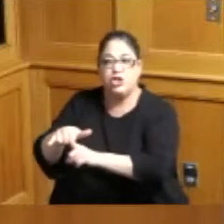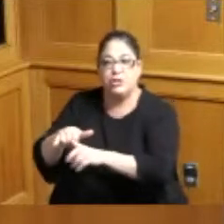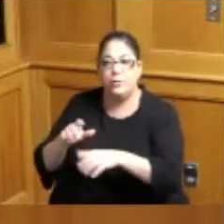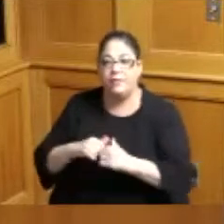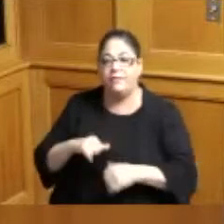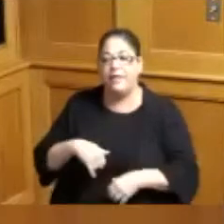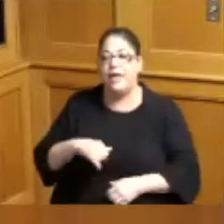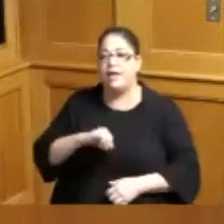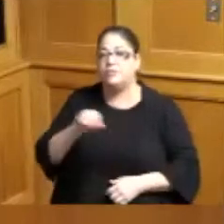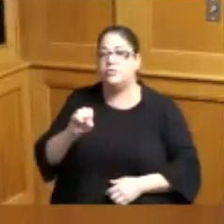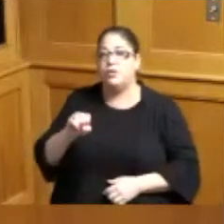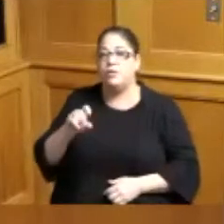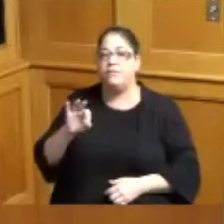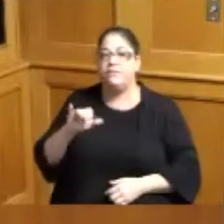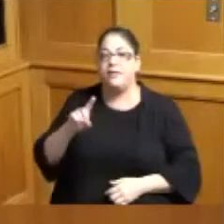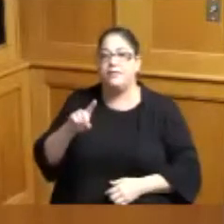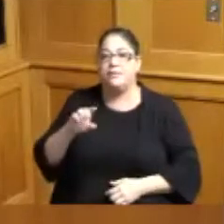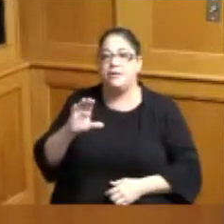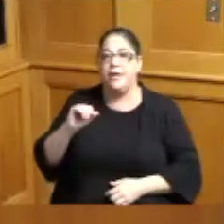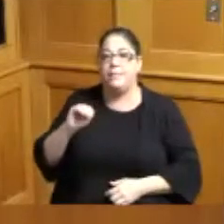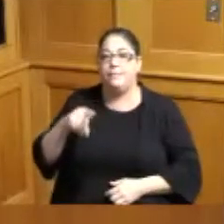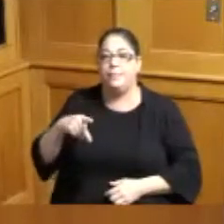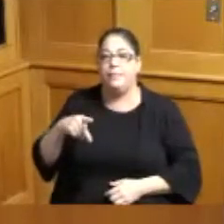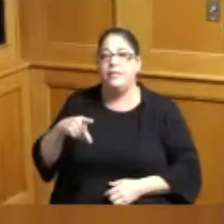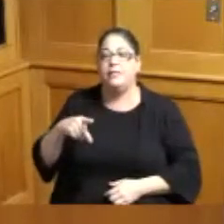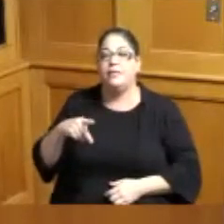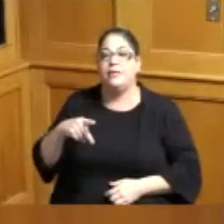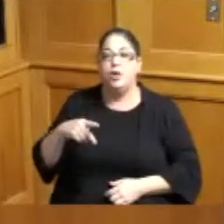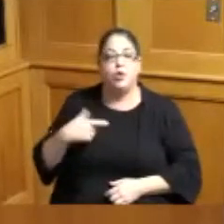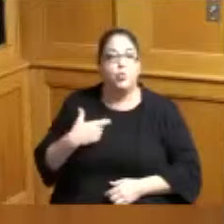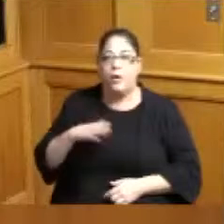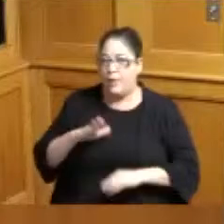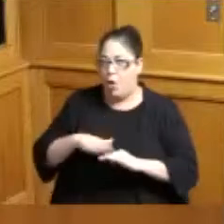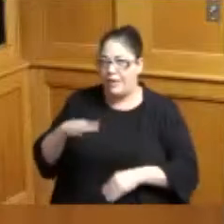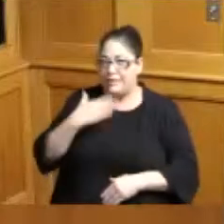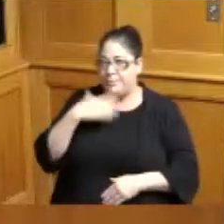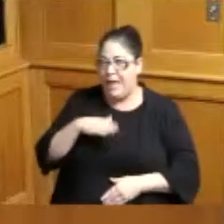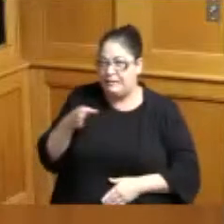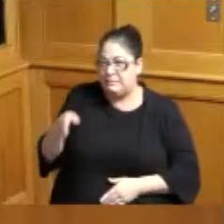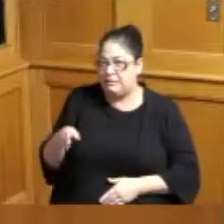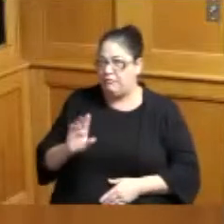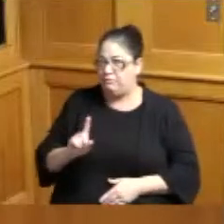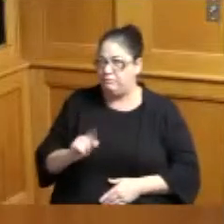helping me Bulldog yeah you don't want to get on Joe Feldkamp's bad side so yeah well good I